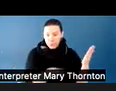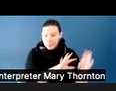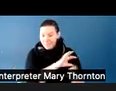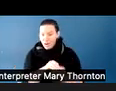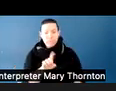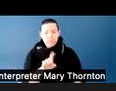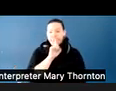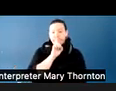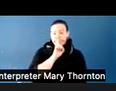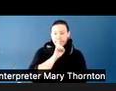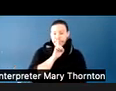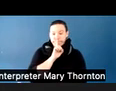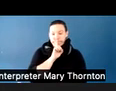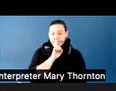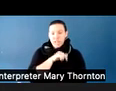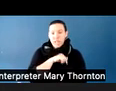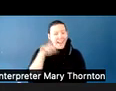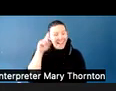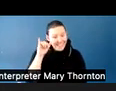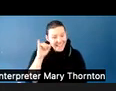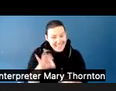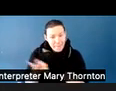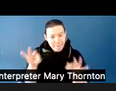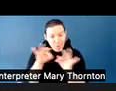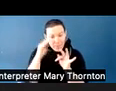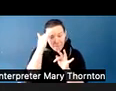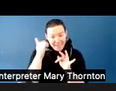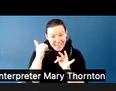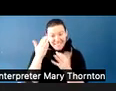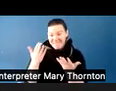myself included-- wanted to say something, but maybe it wasn't the right time.